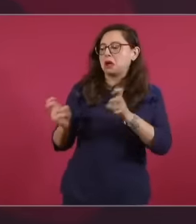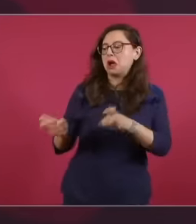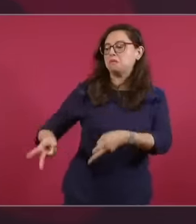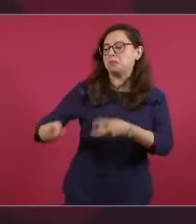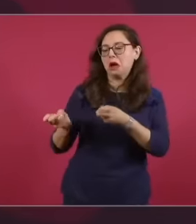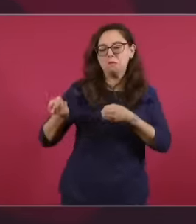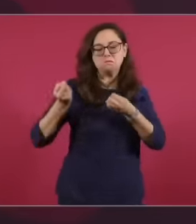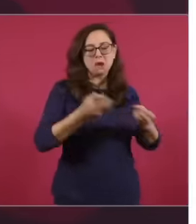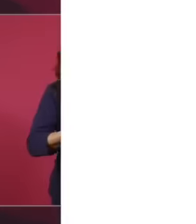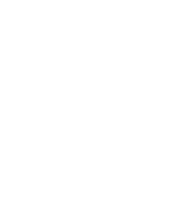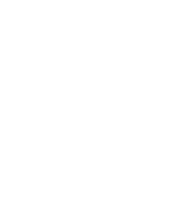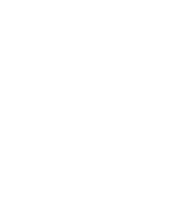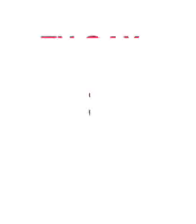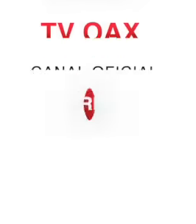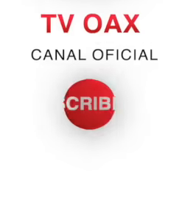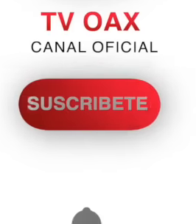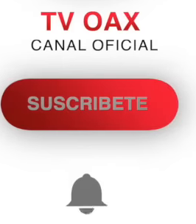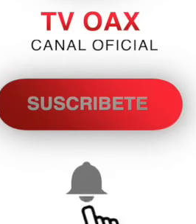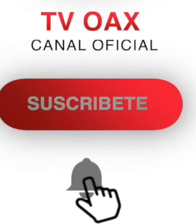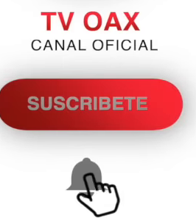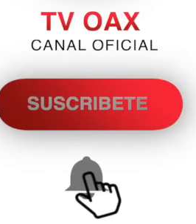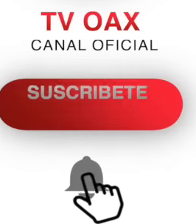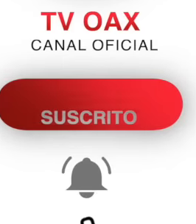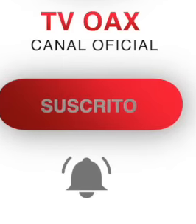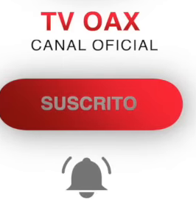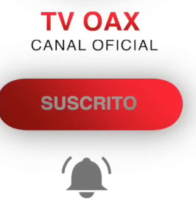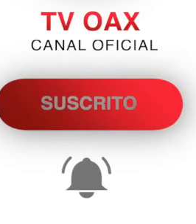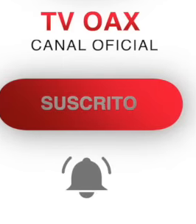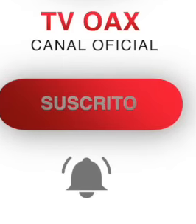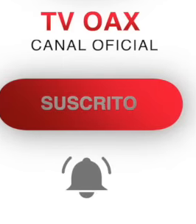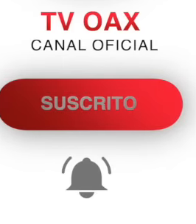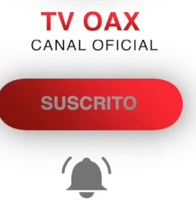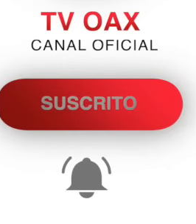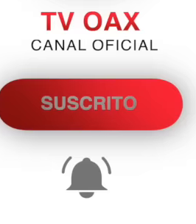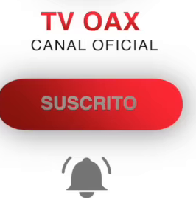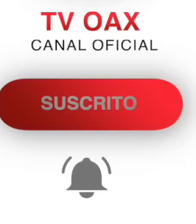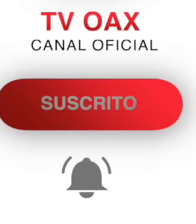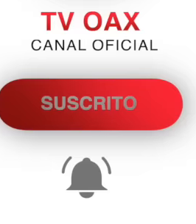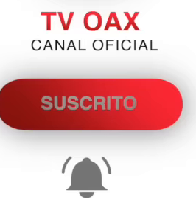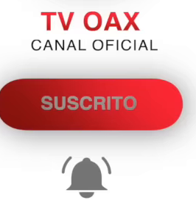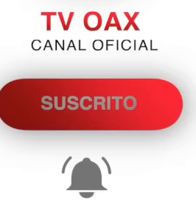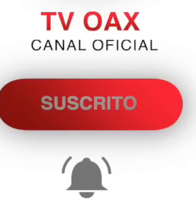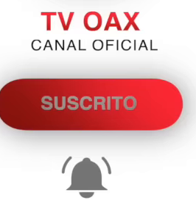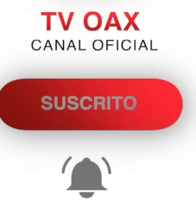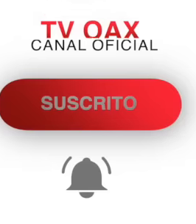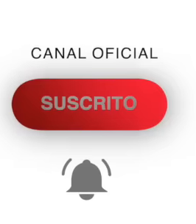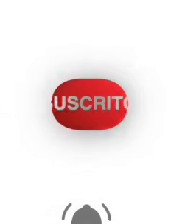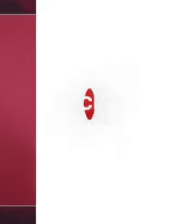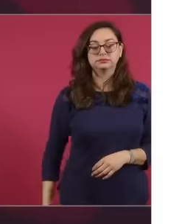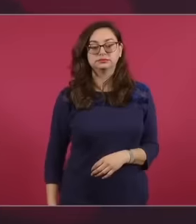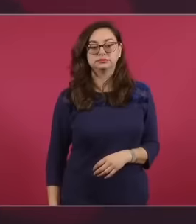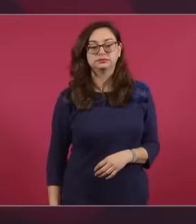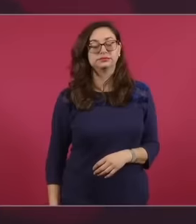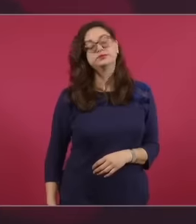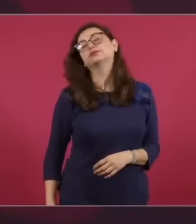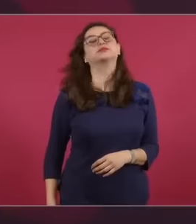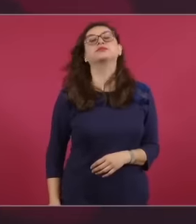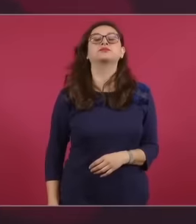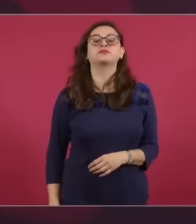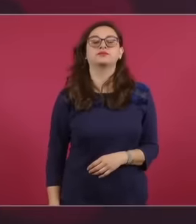nation and in the time of Salinas all this began